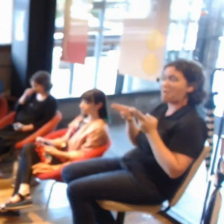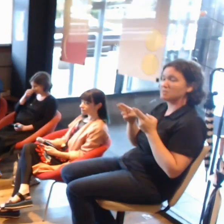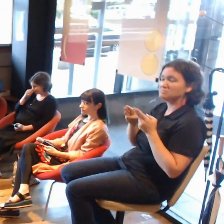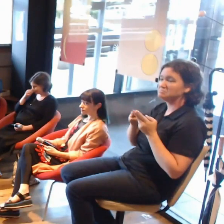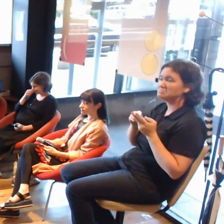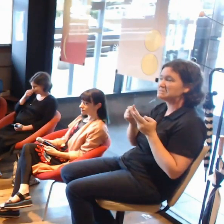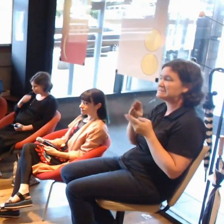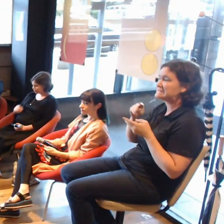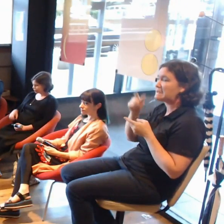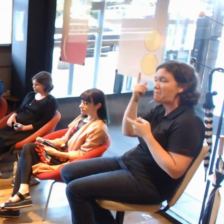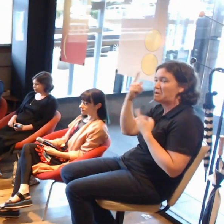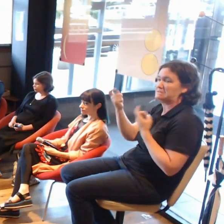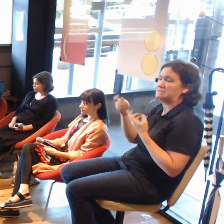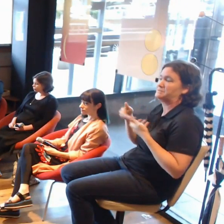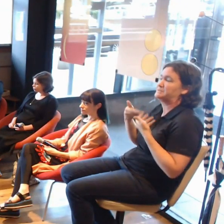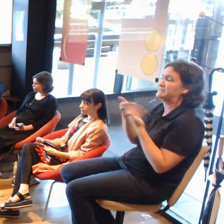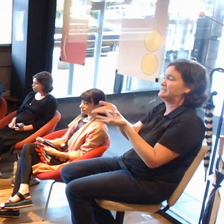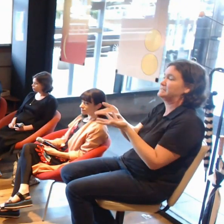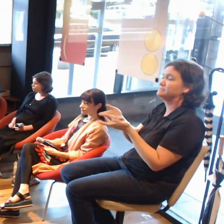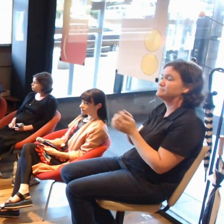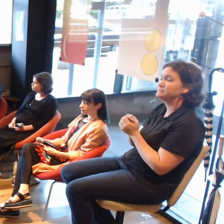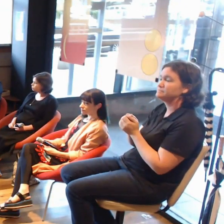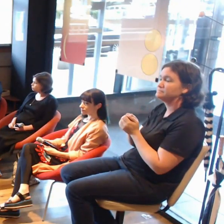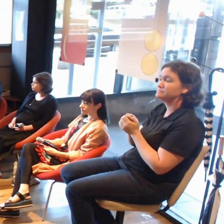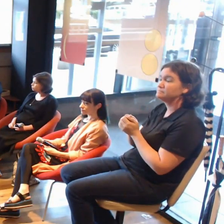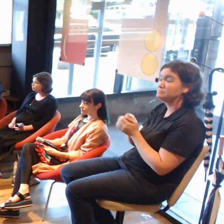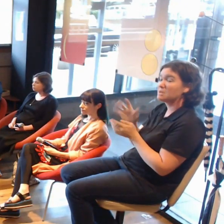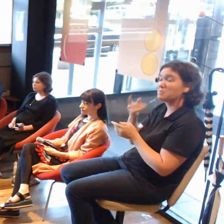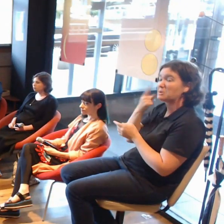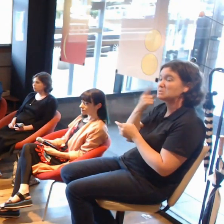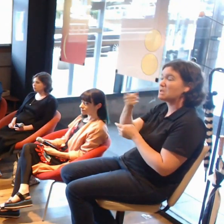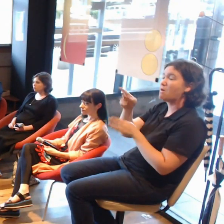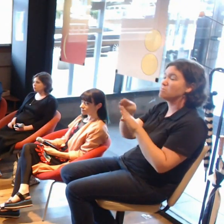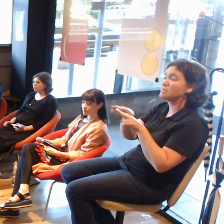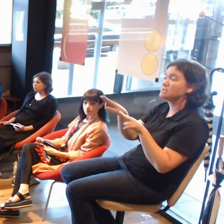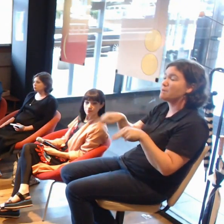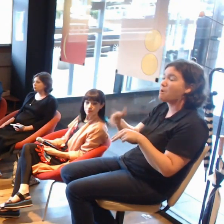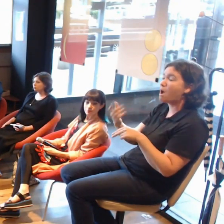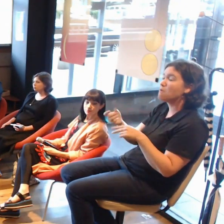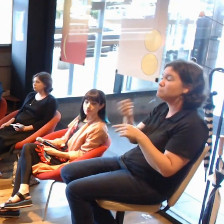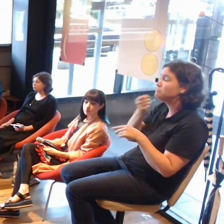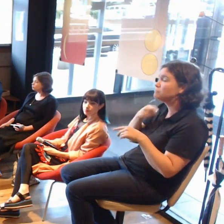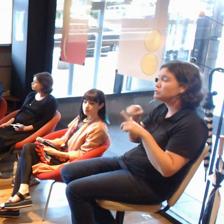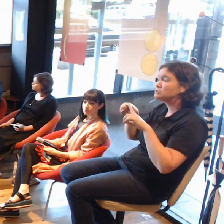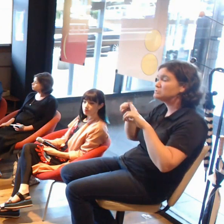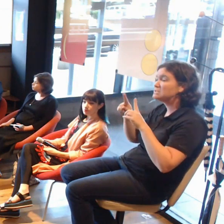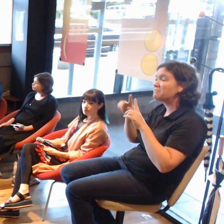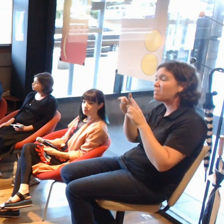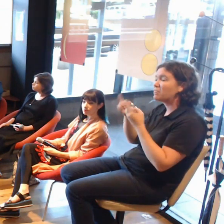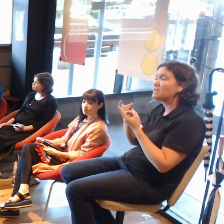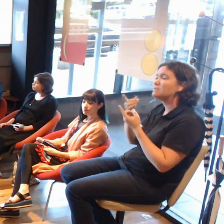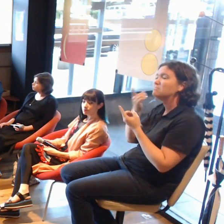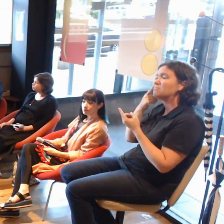You would could see as you came in there were different things on tables, there's some what looks like illustrations and artworks.